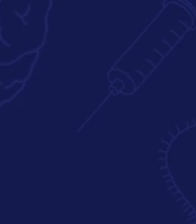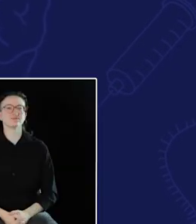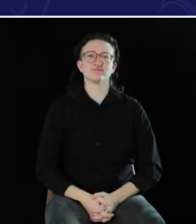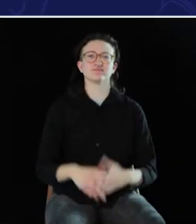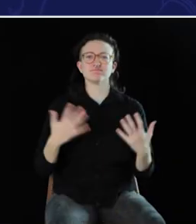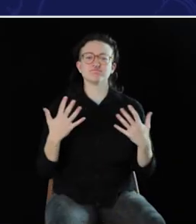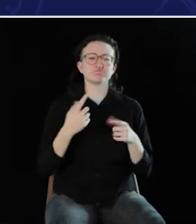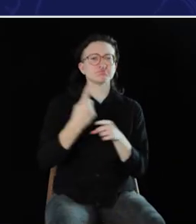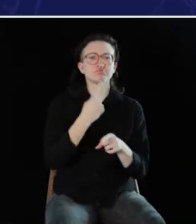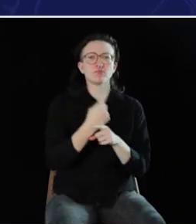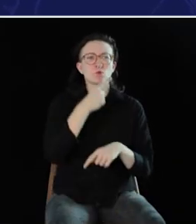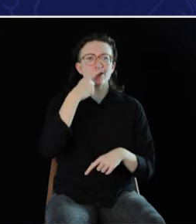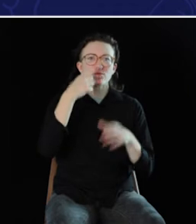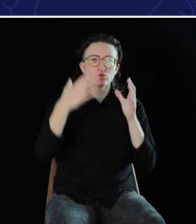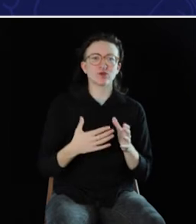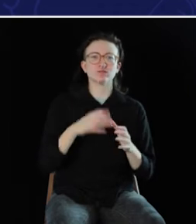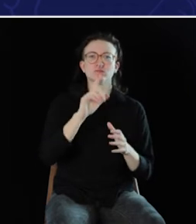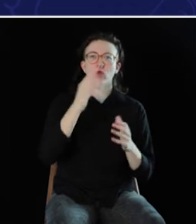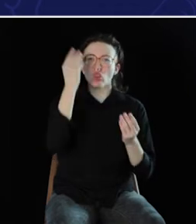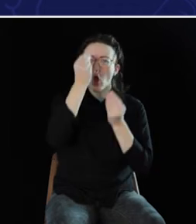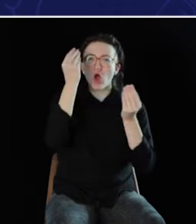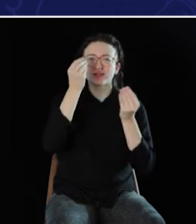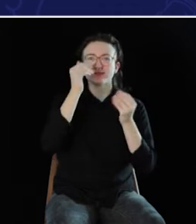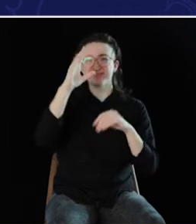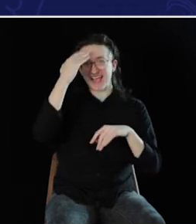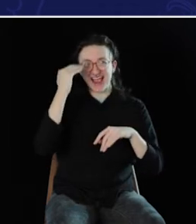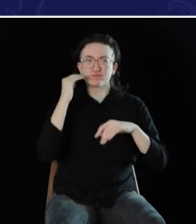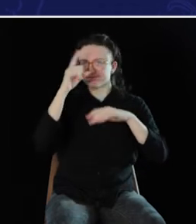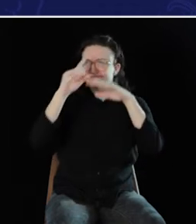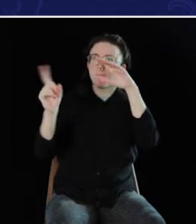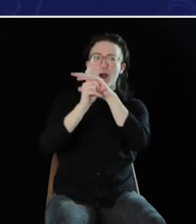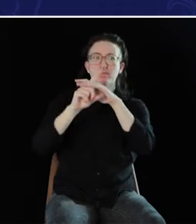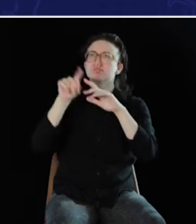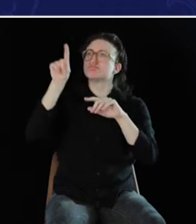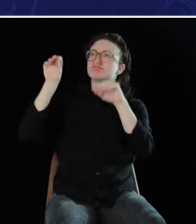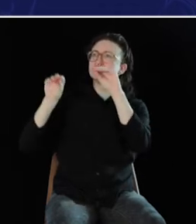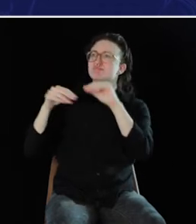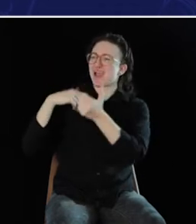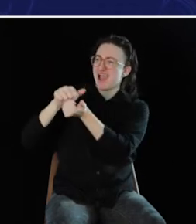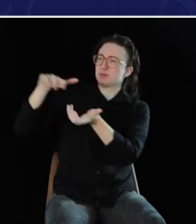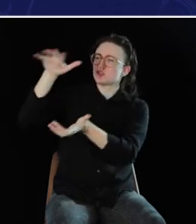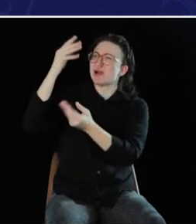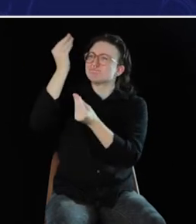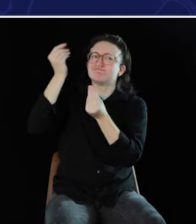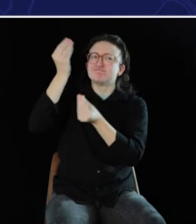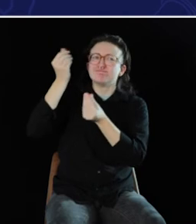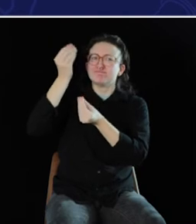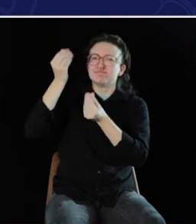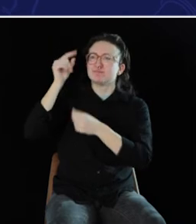[DR. RUFFIN]: Normal hearing people, thoughts just appear in their head, like-- They end up thinking about those thoughts abstractly.